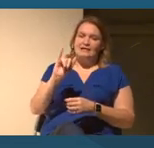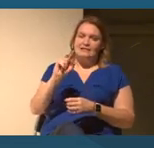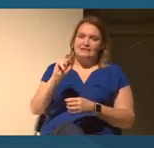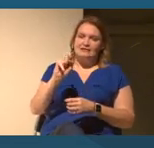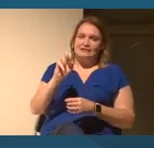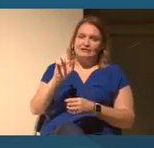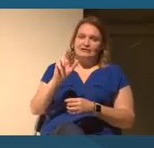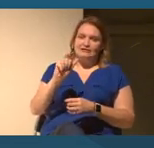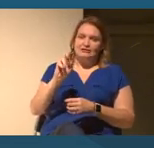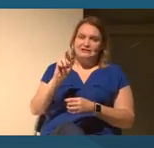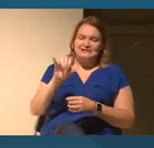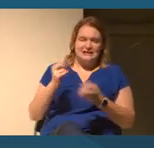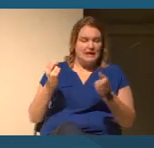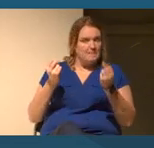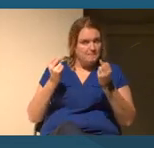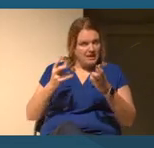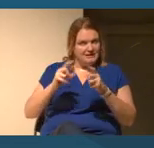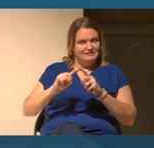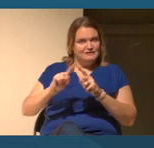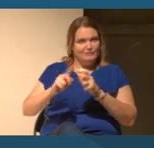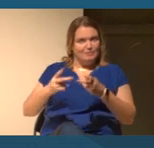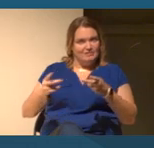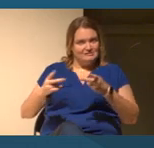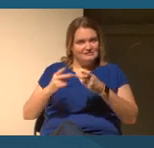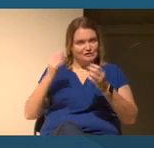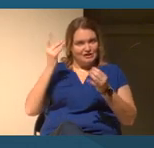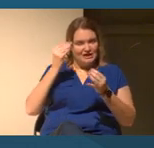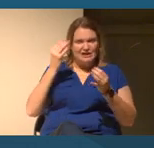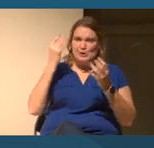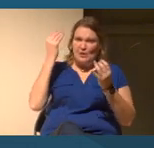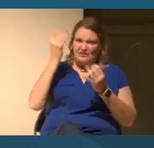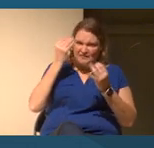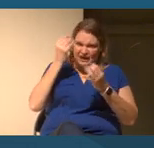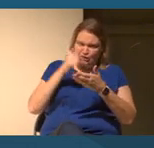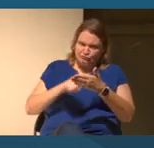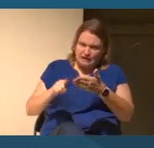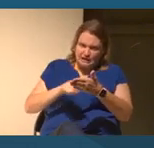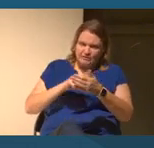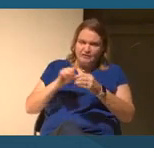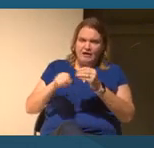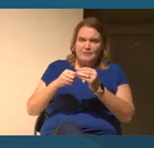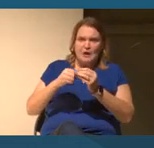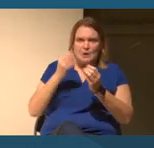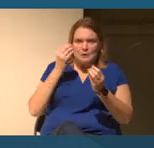of units can help students also think critically about history and about information sources.